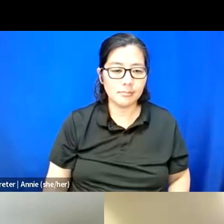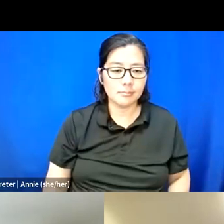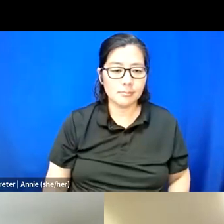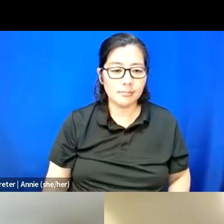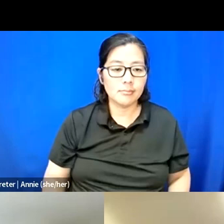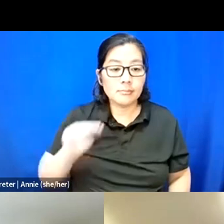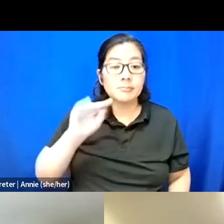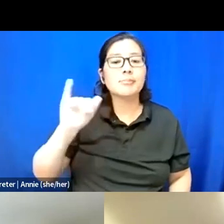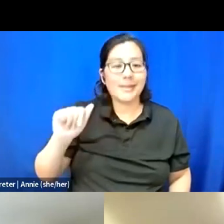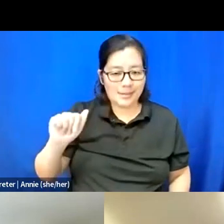Mia here.